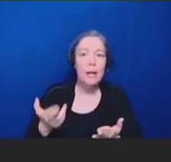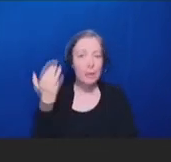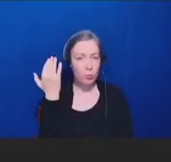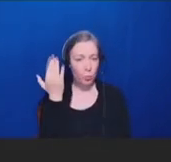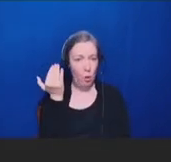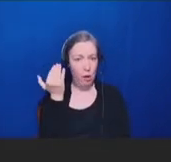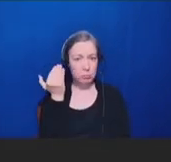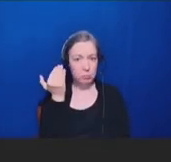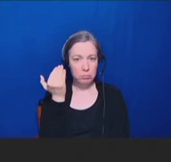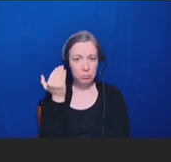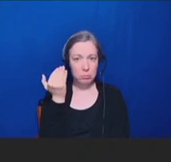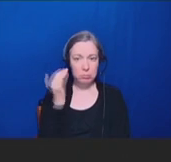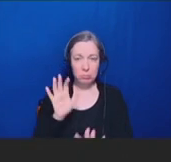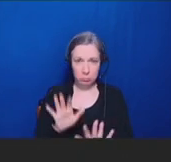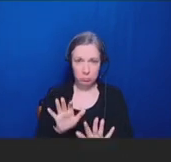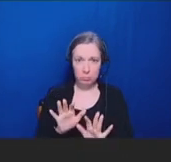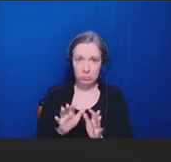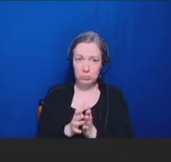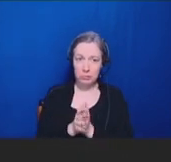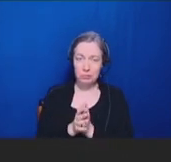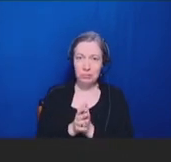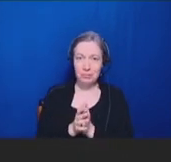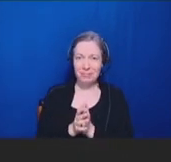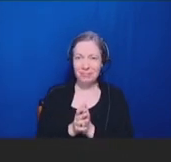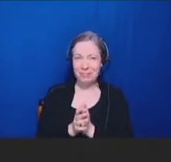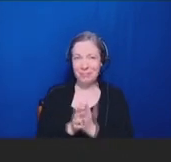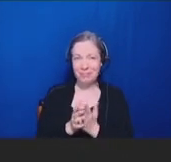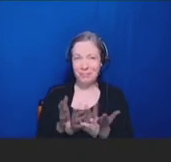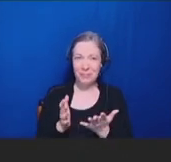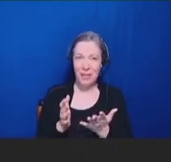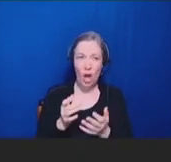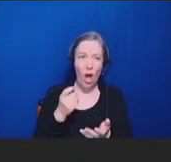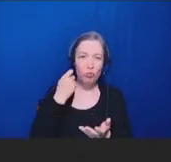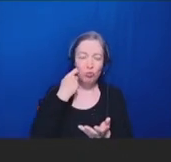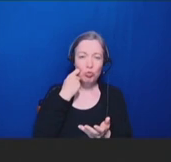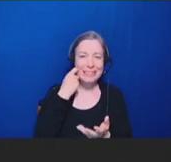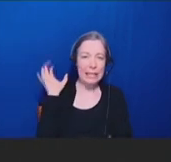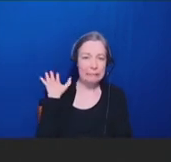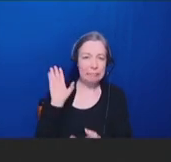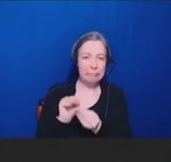increasingly growing old, but relatively recent systematic review of interventions saying